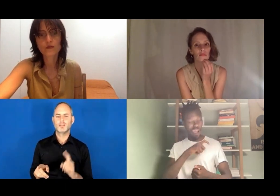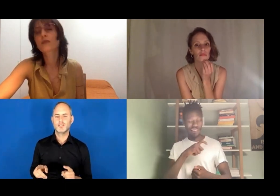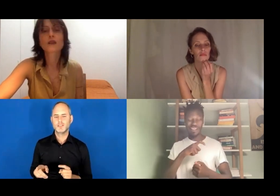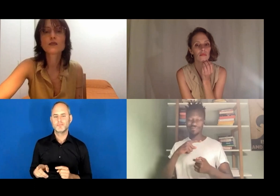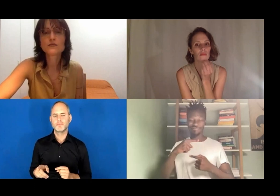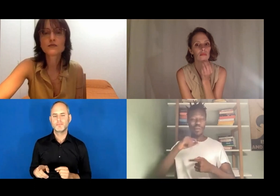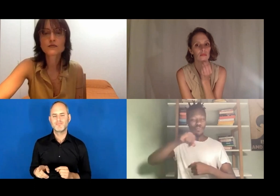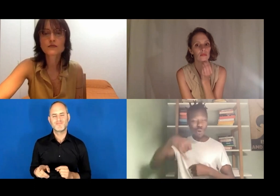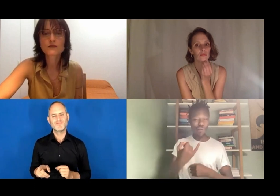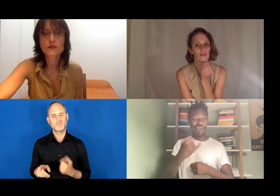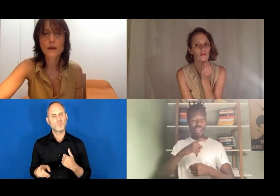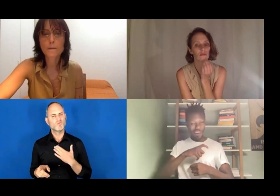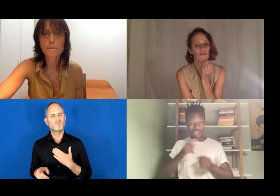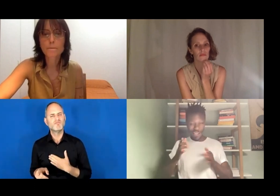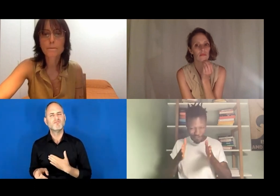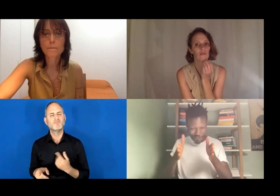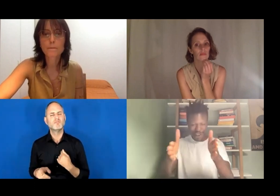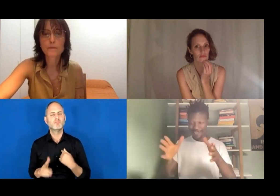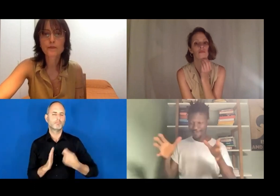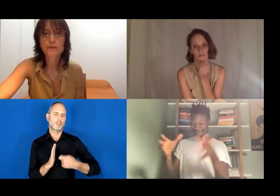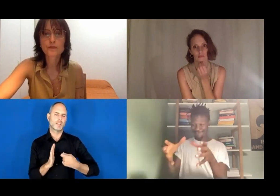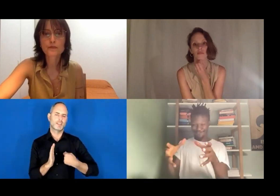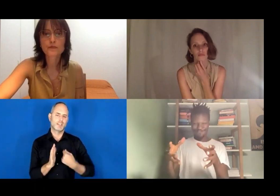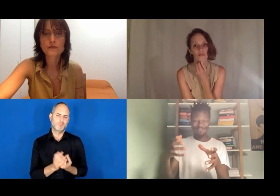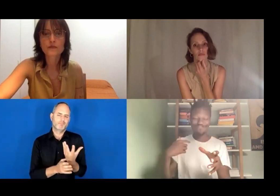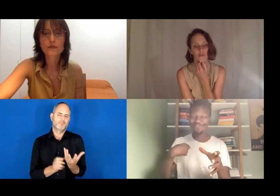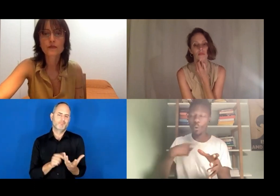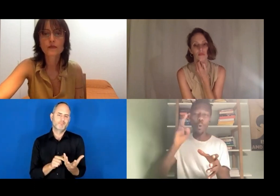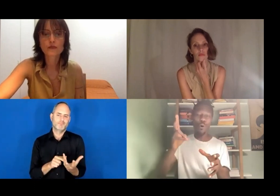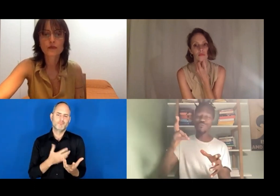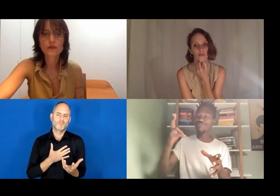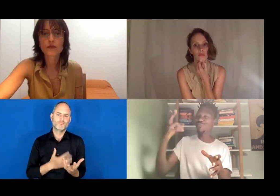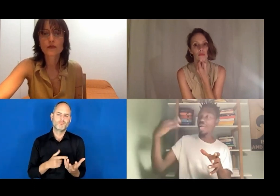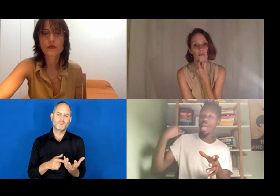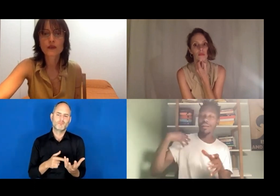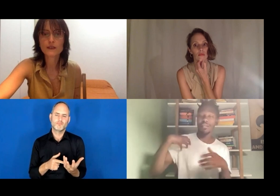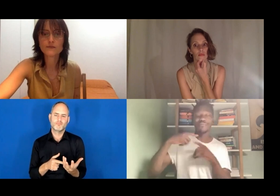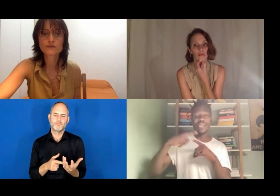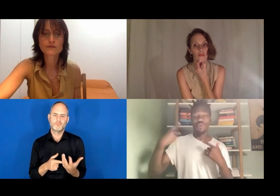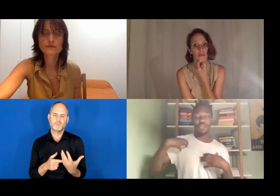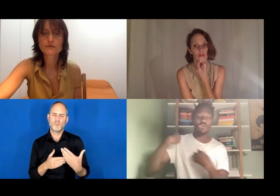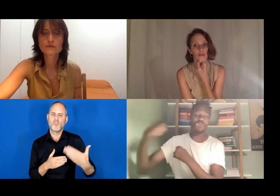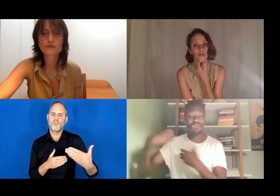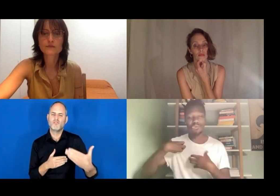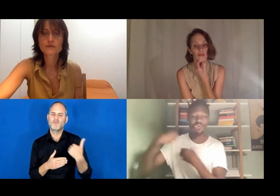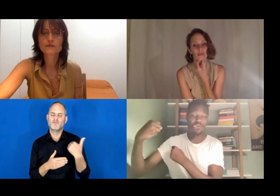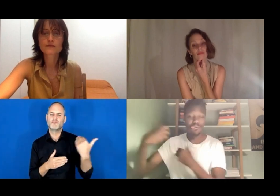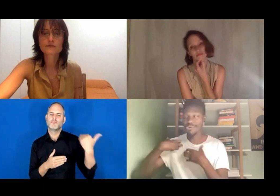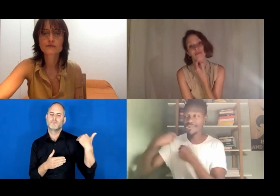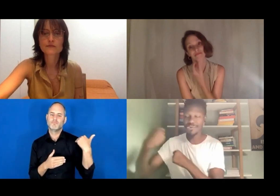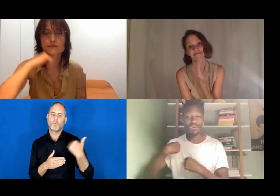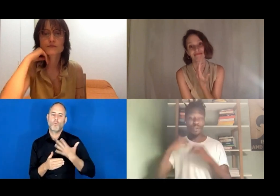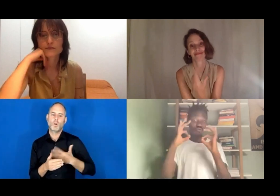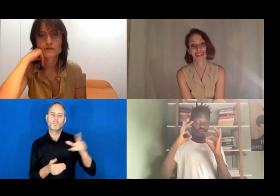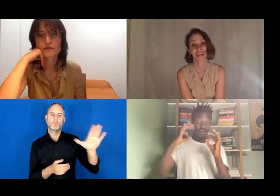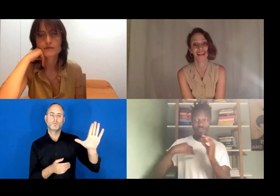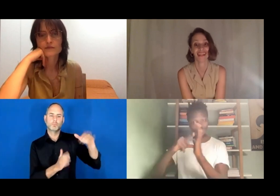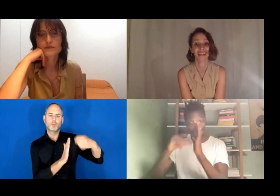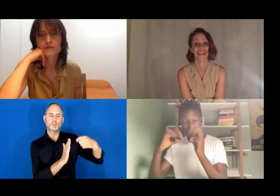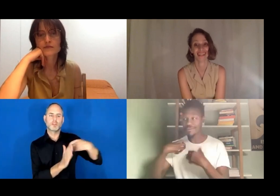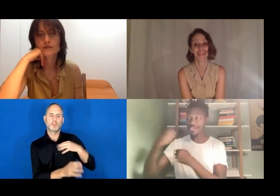Dodzi Dougban: Yeah, I can totally agree. I would love to have that. And as Rita said, like, sometimes you're, like,